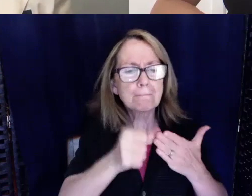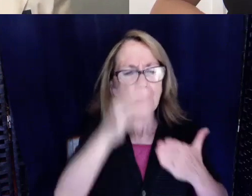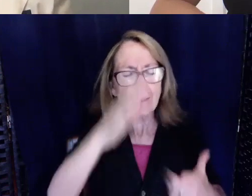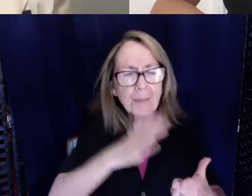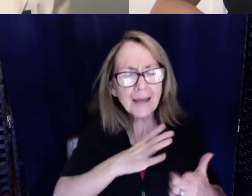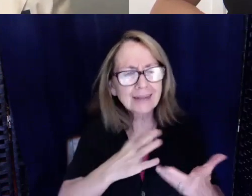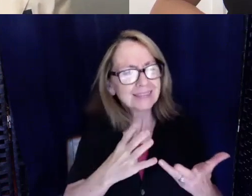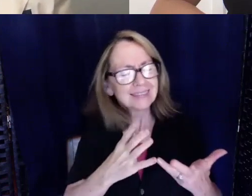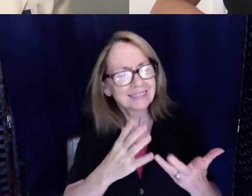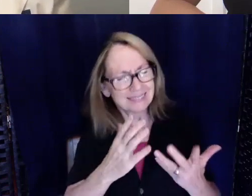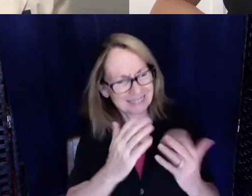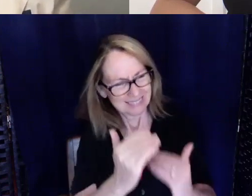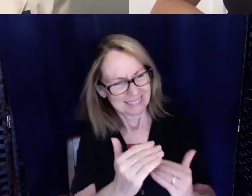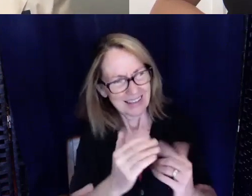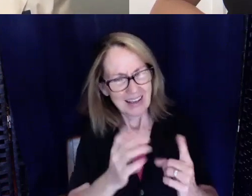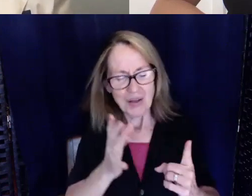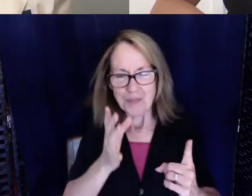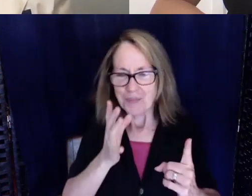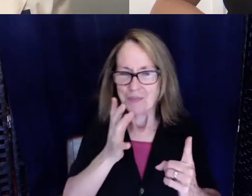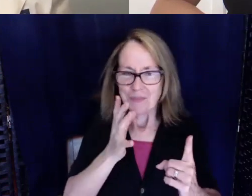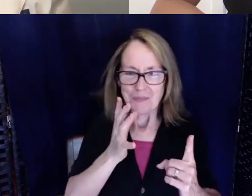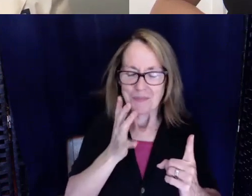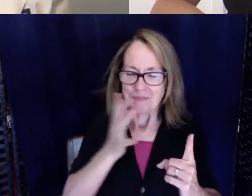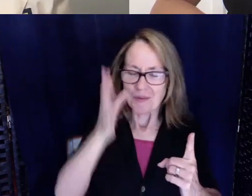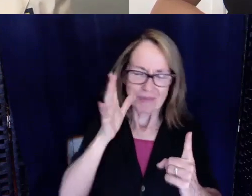they just stayed stubborn and they wouldn't accept that.